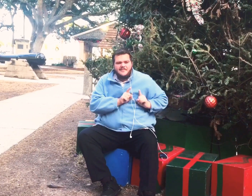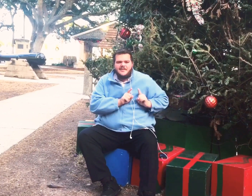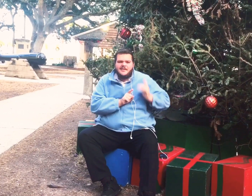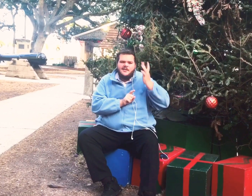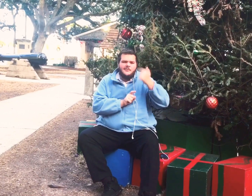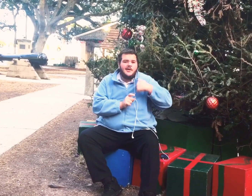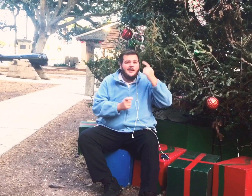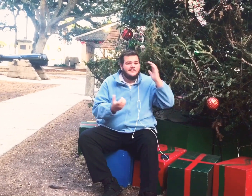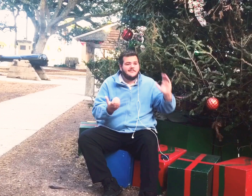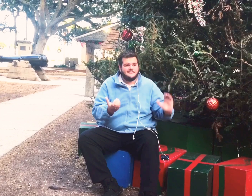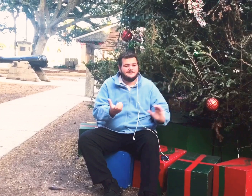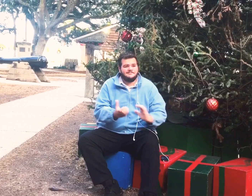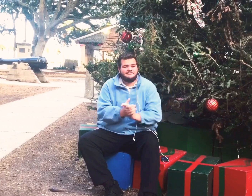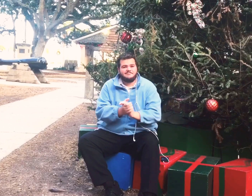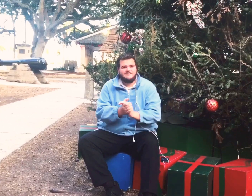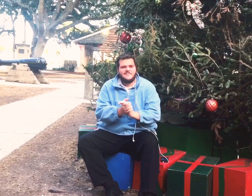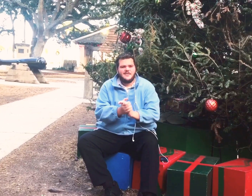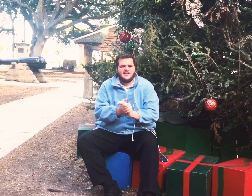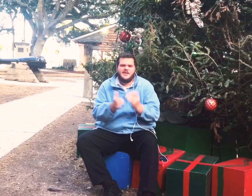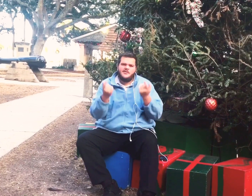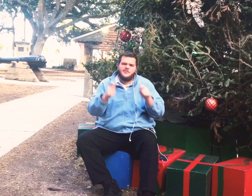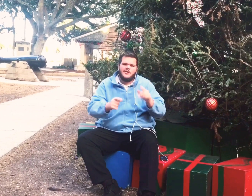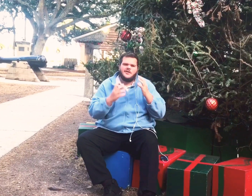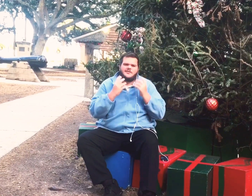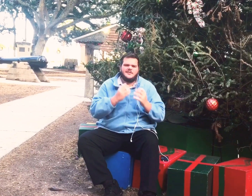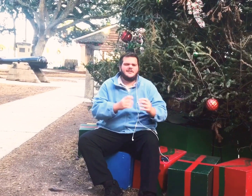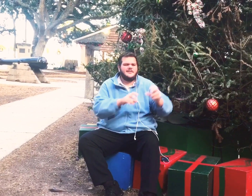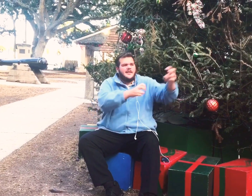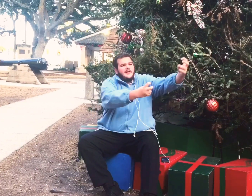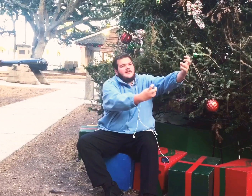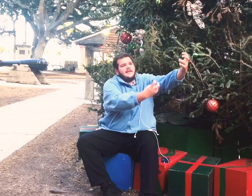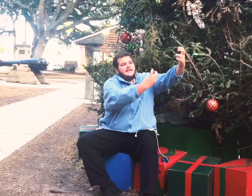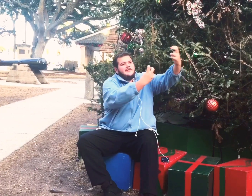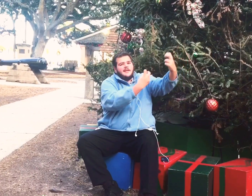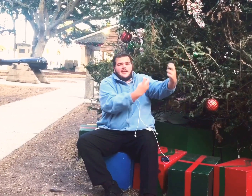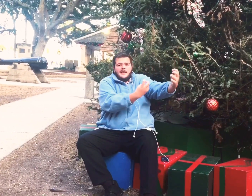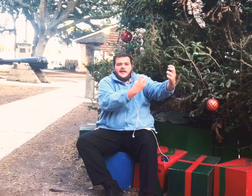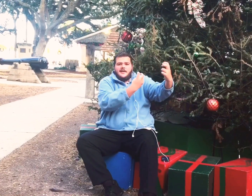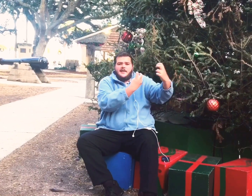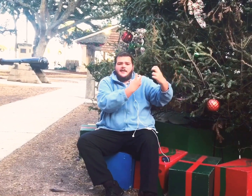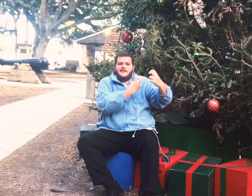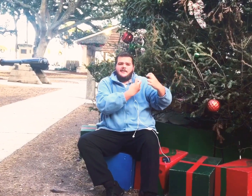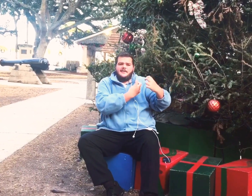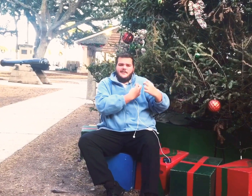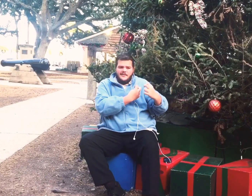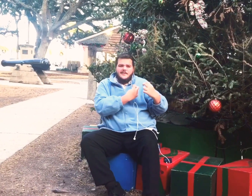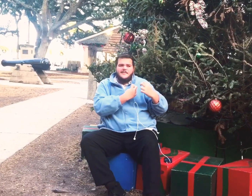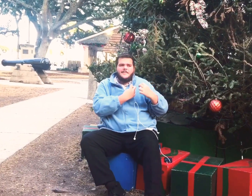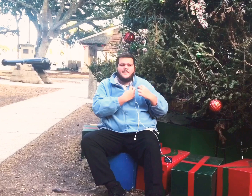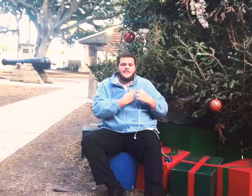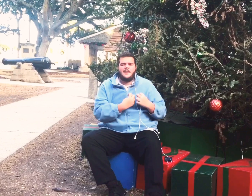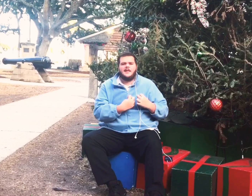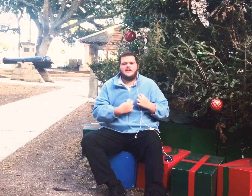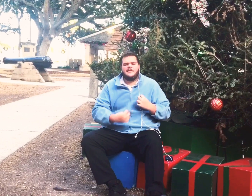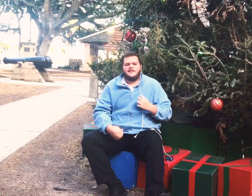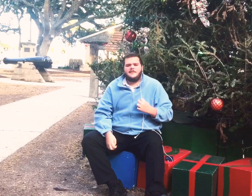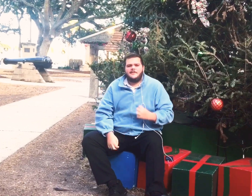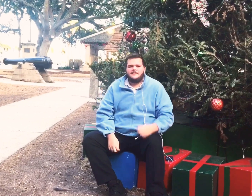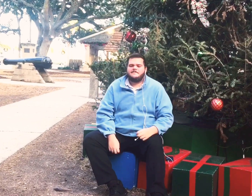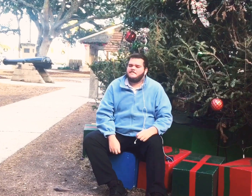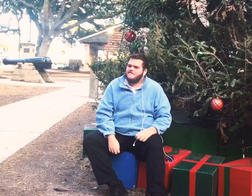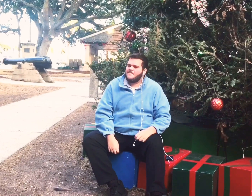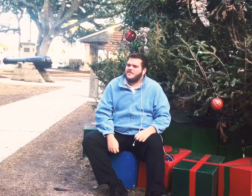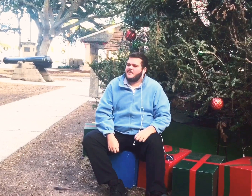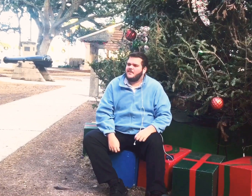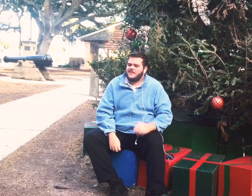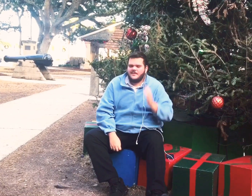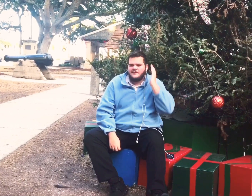believe that when I see Santa's sleigh, headed this way